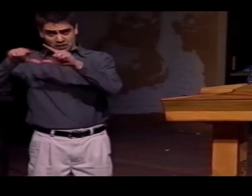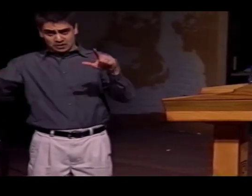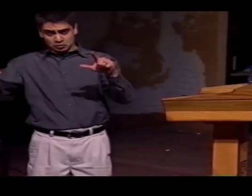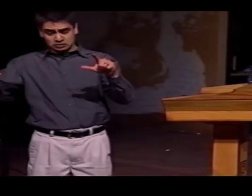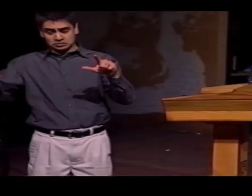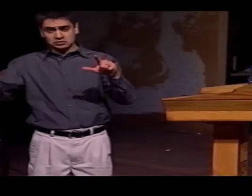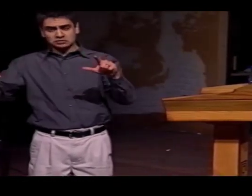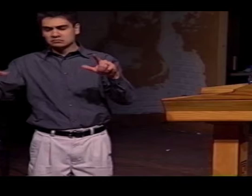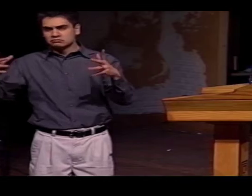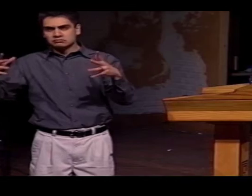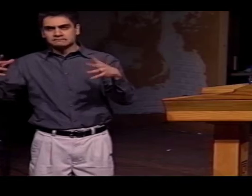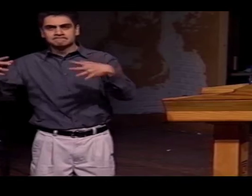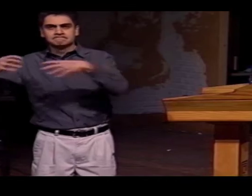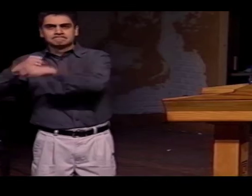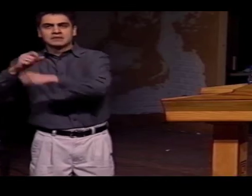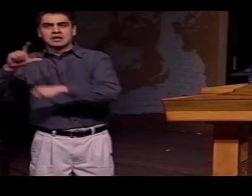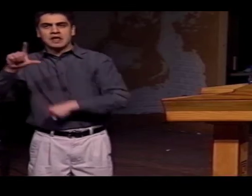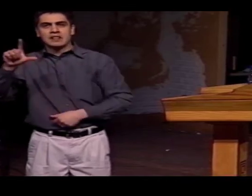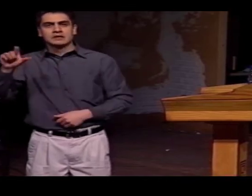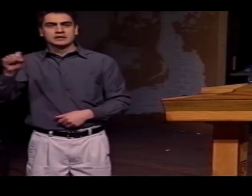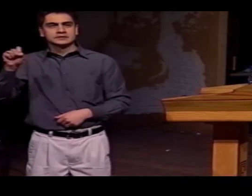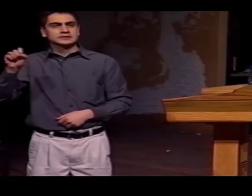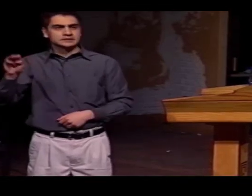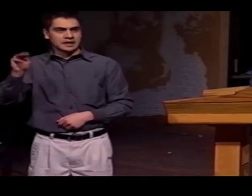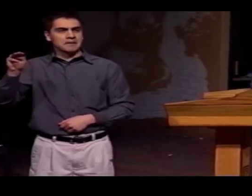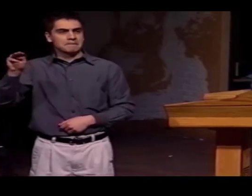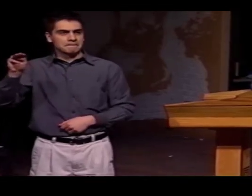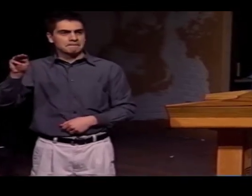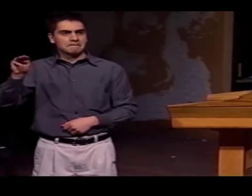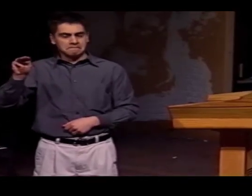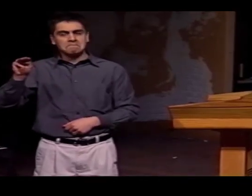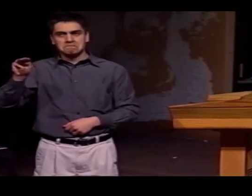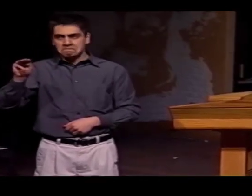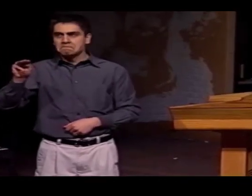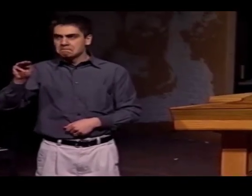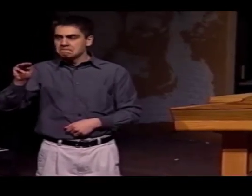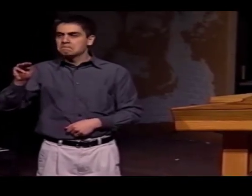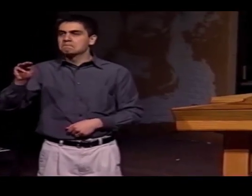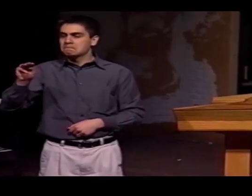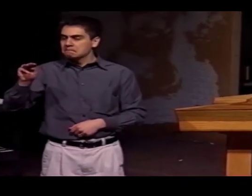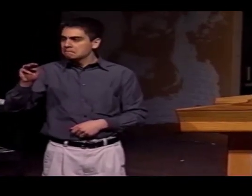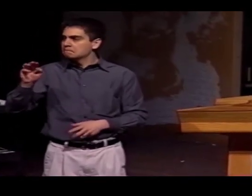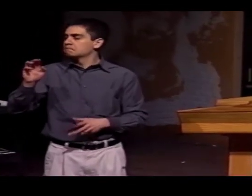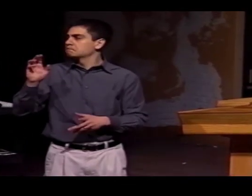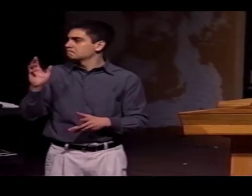MEXICAN SIGN LANGUAGE, I'M GOING TO BE SIGNING "LSM."